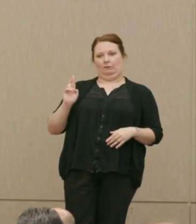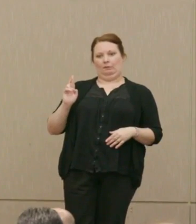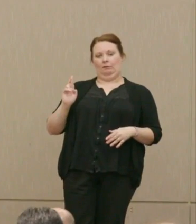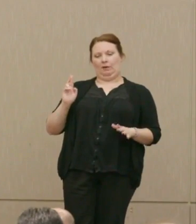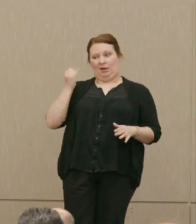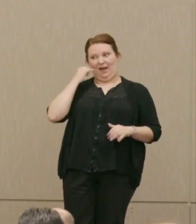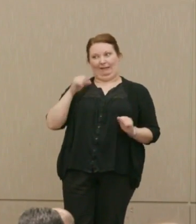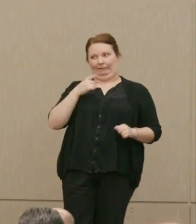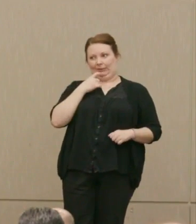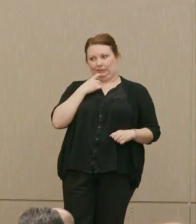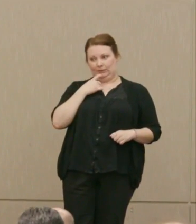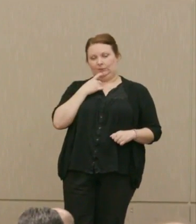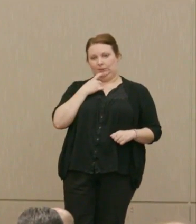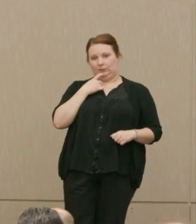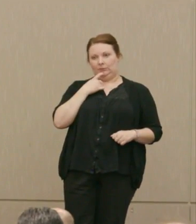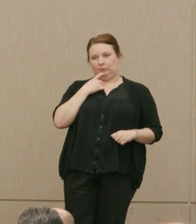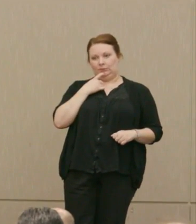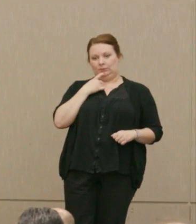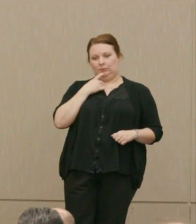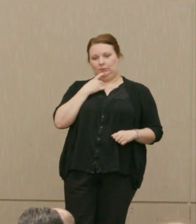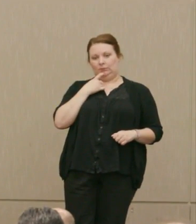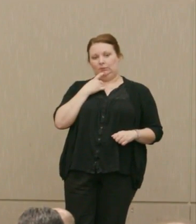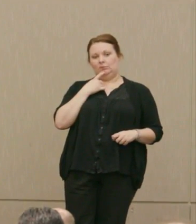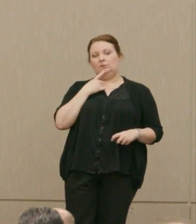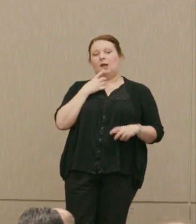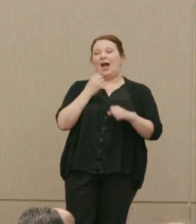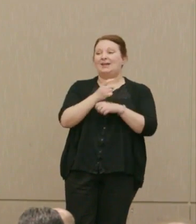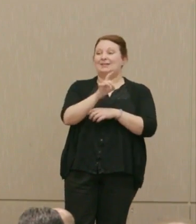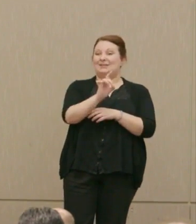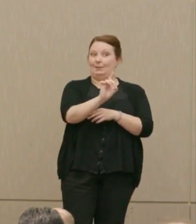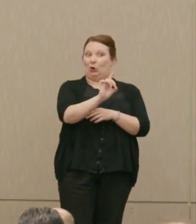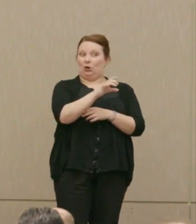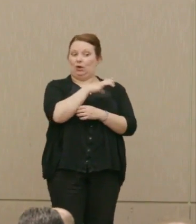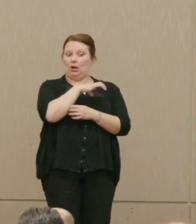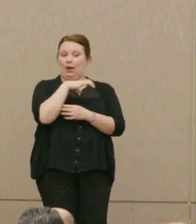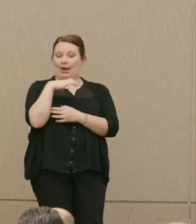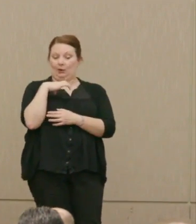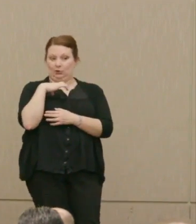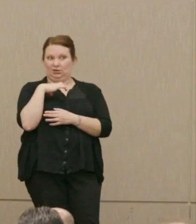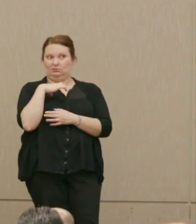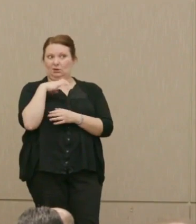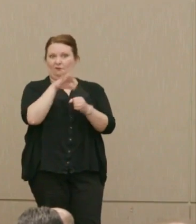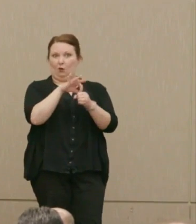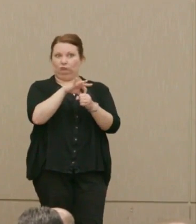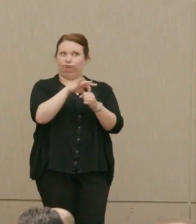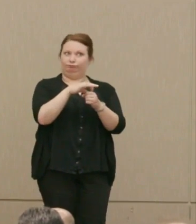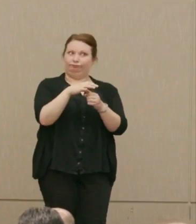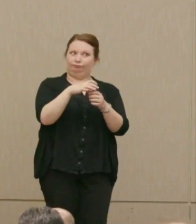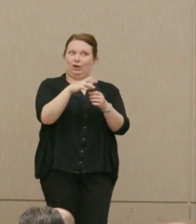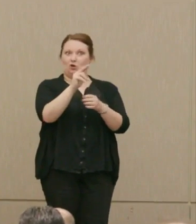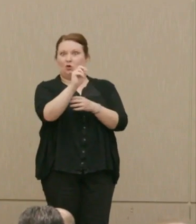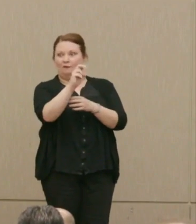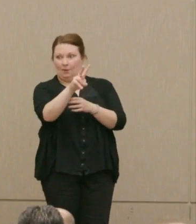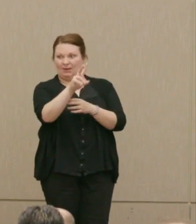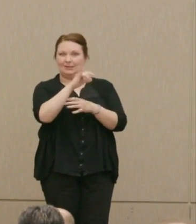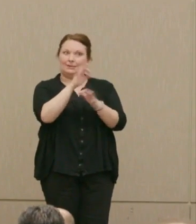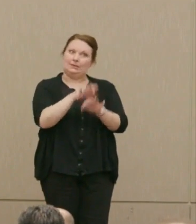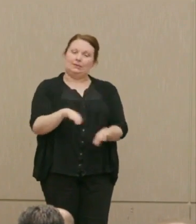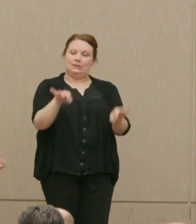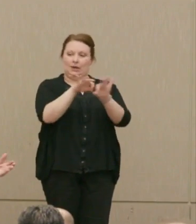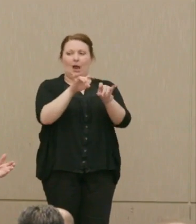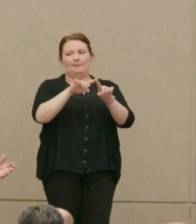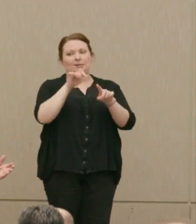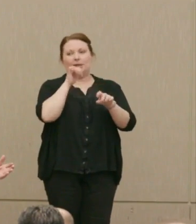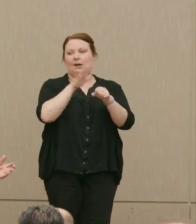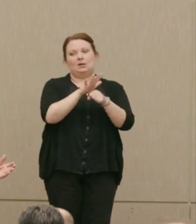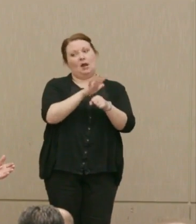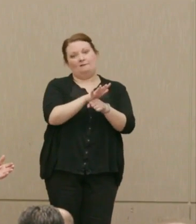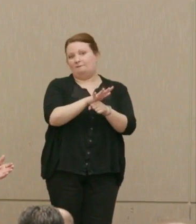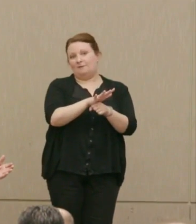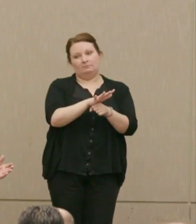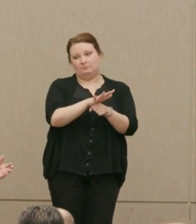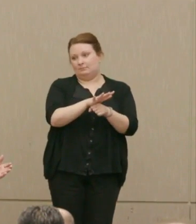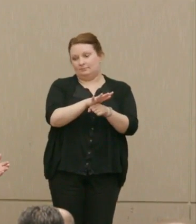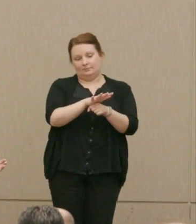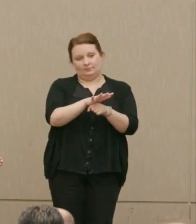If I may say, getting a democratic in November is essential, but it's not sufficient to anything.